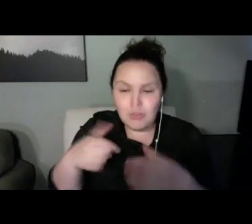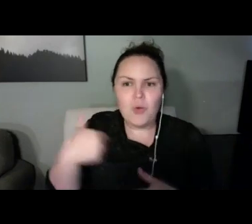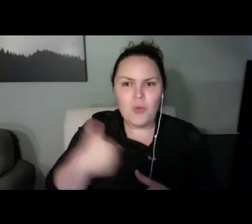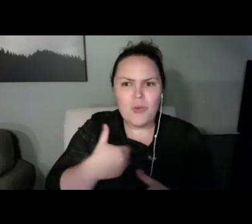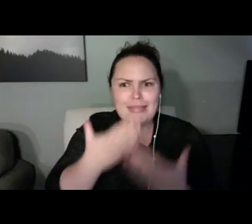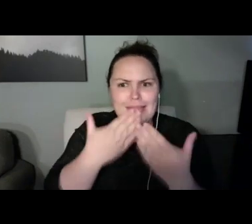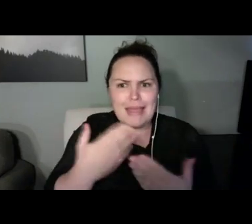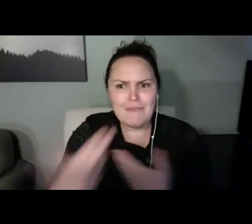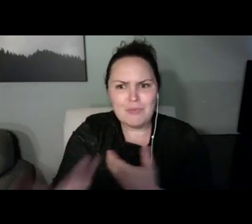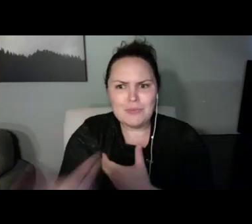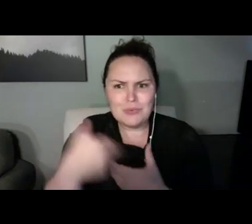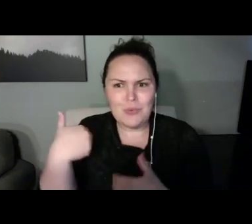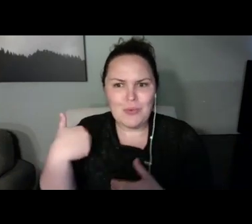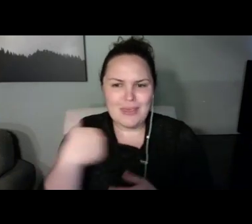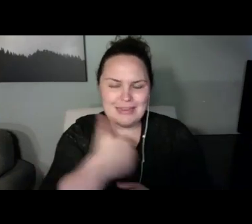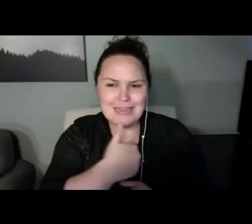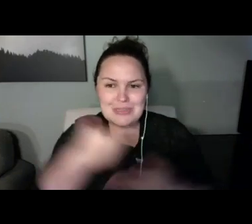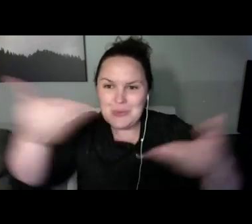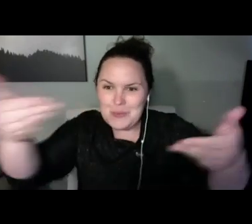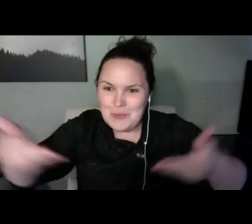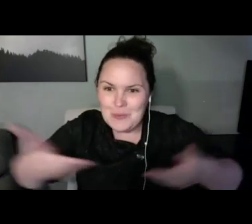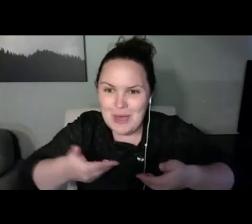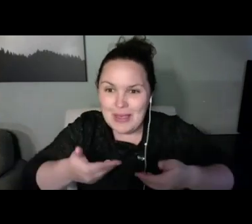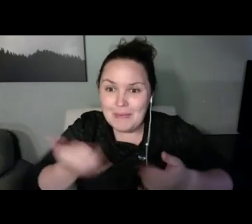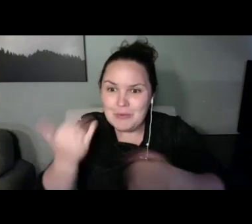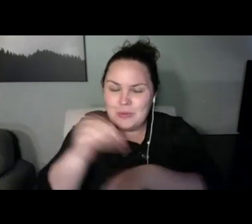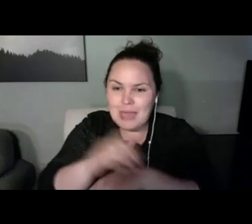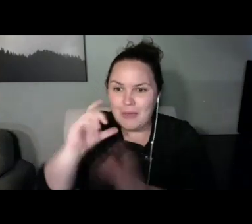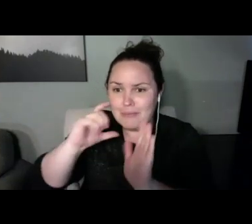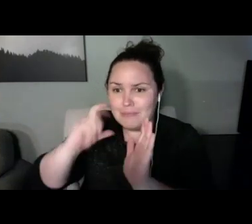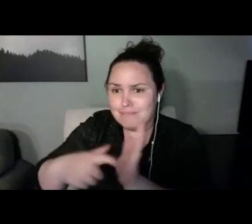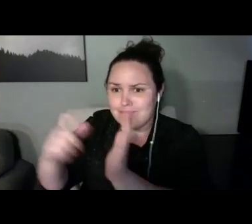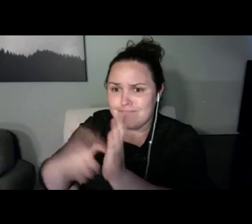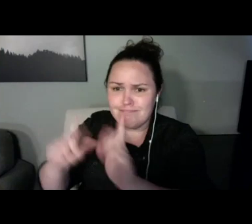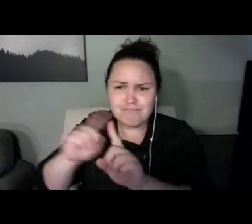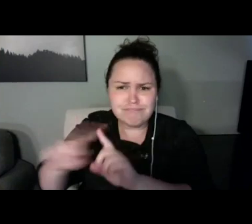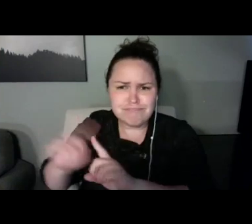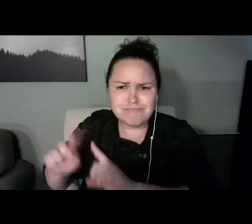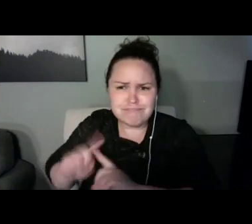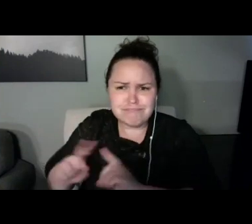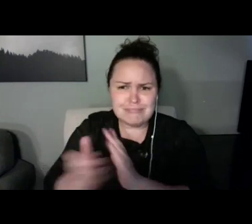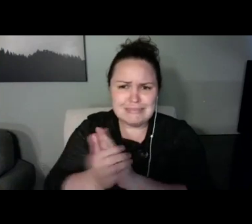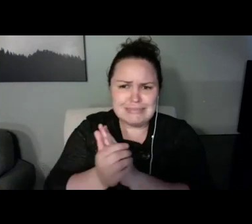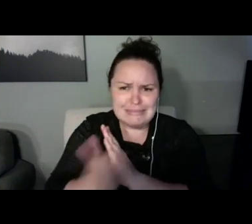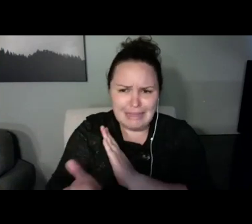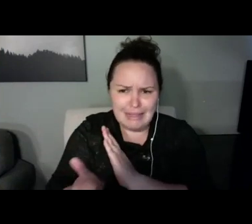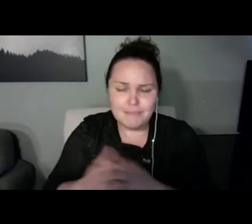for an exciting night full of talents. Before I introduce our emcee for the evening,